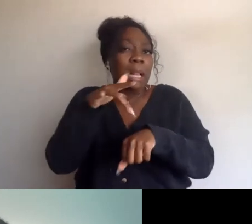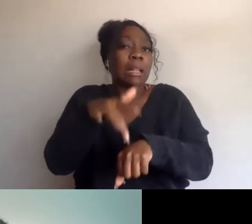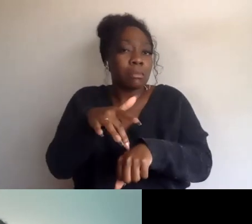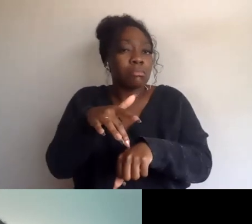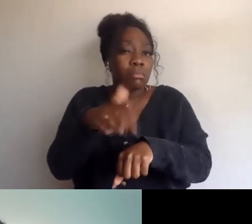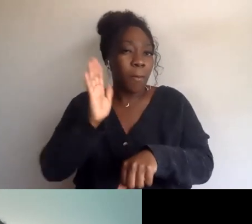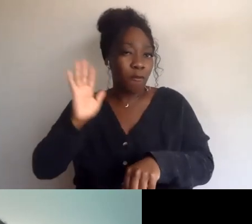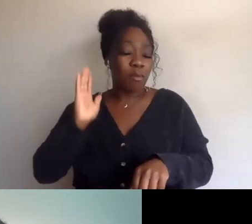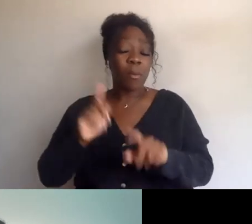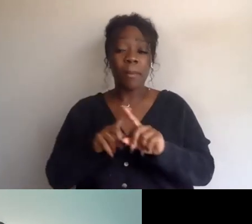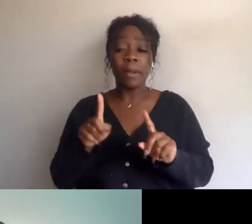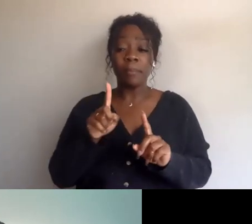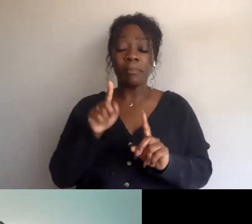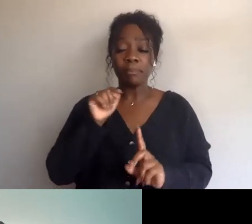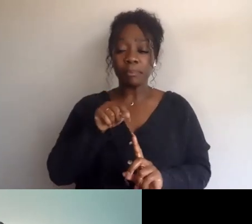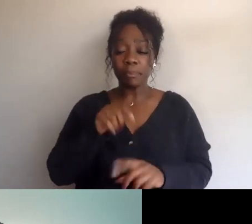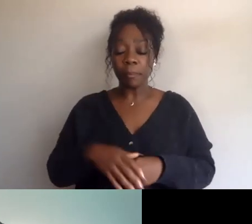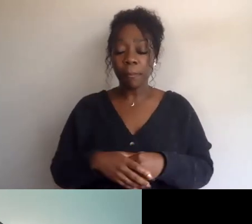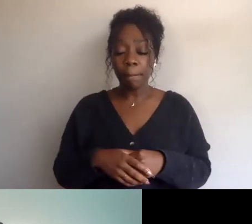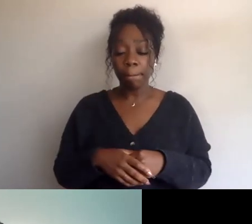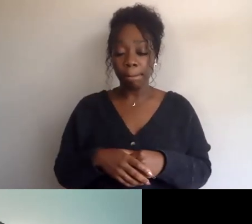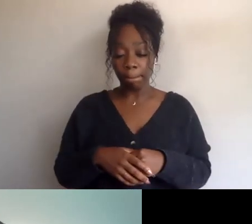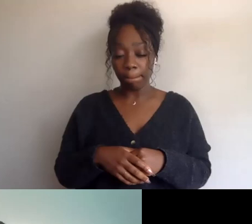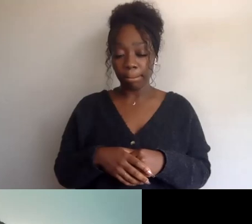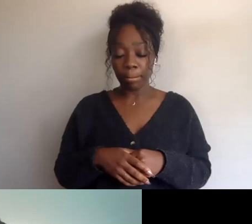is that the kind of visions that we're seeking, right?